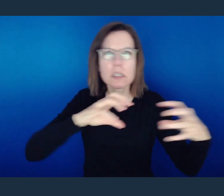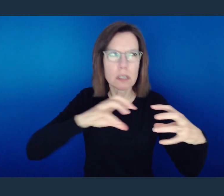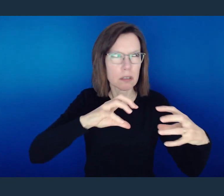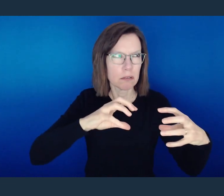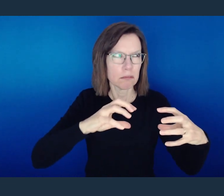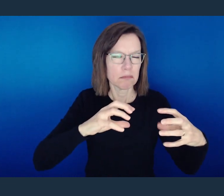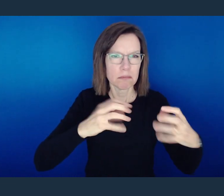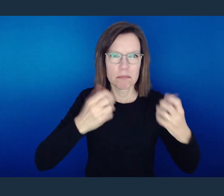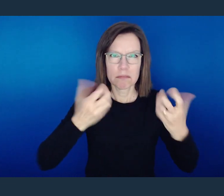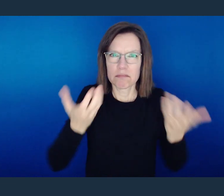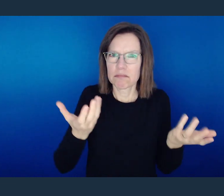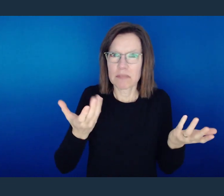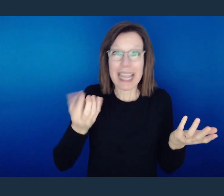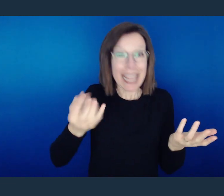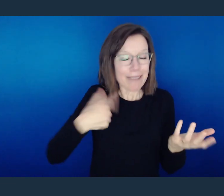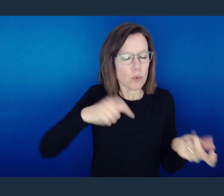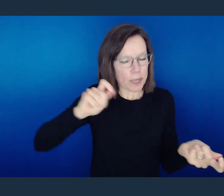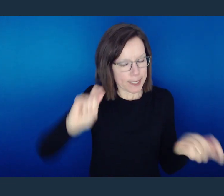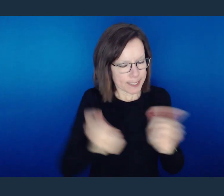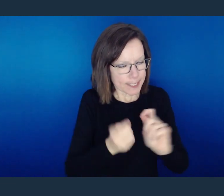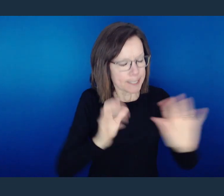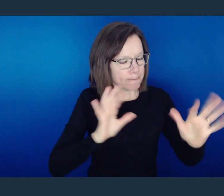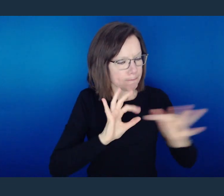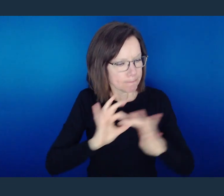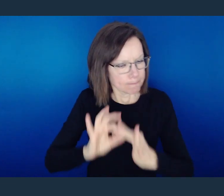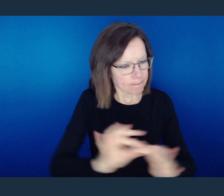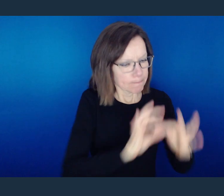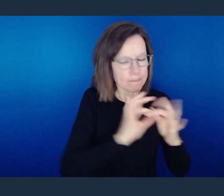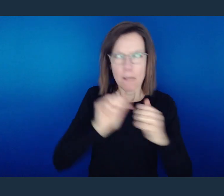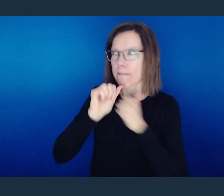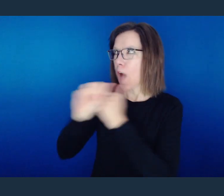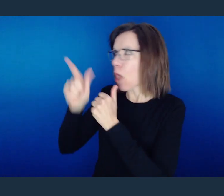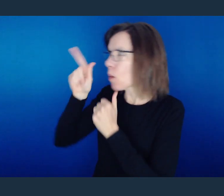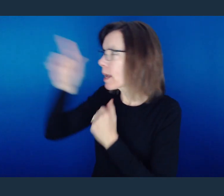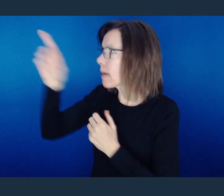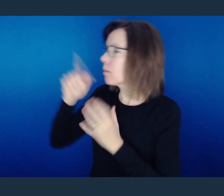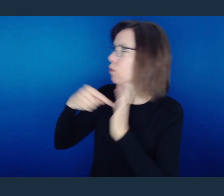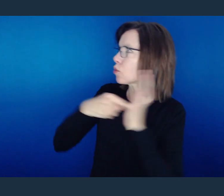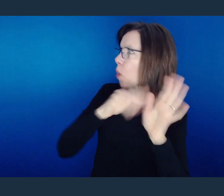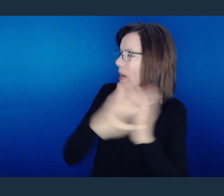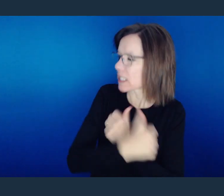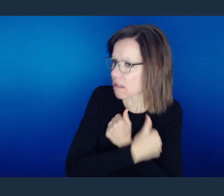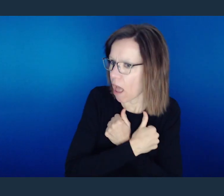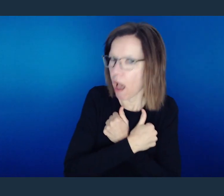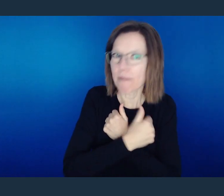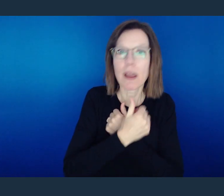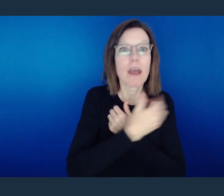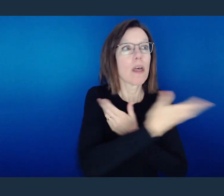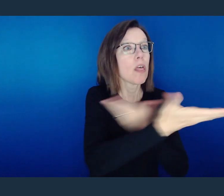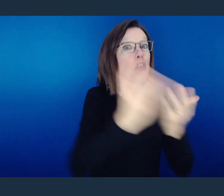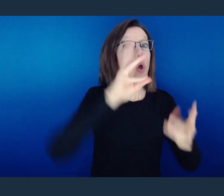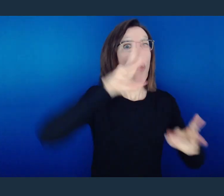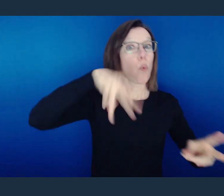bearers of our Lord, then the world might come to see Him through us.